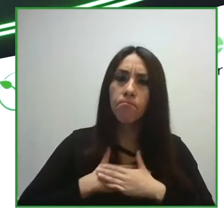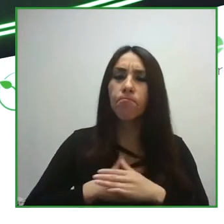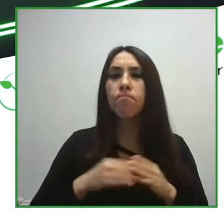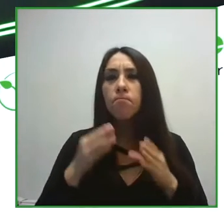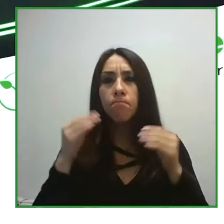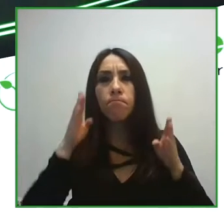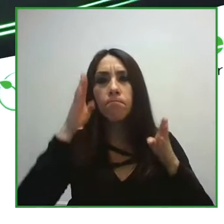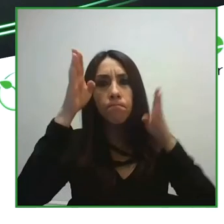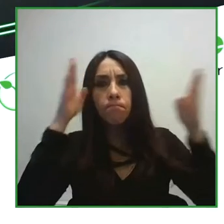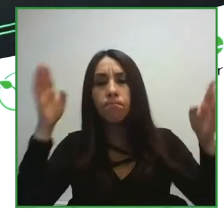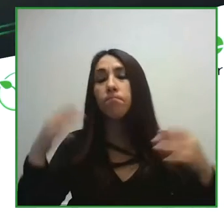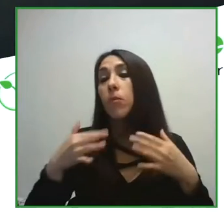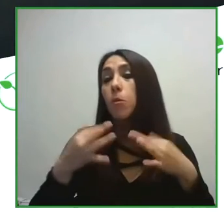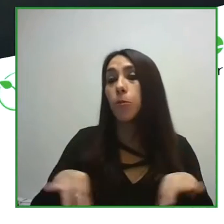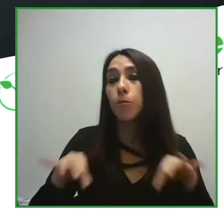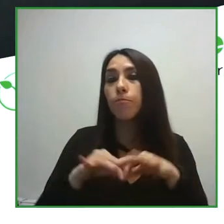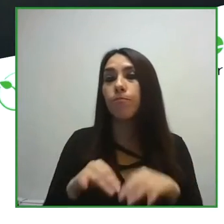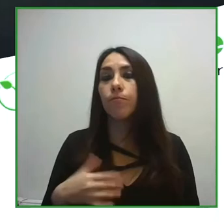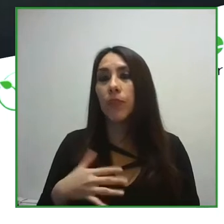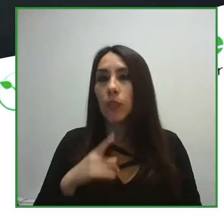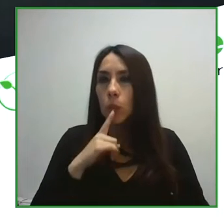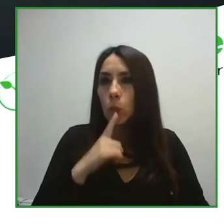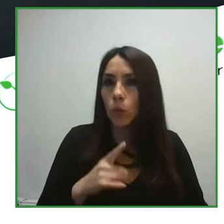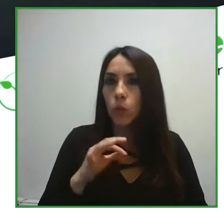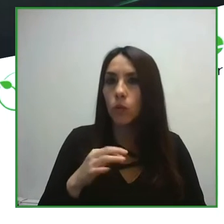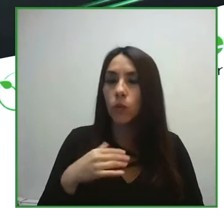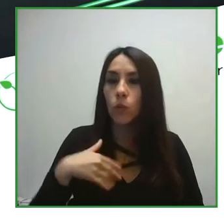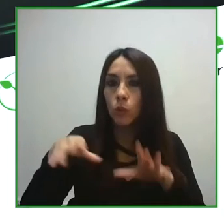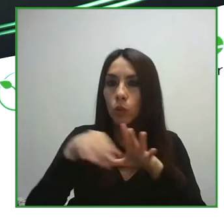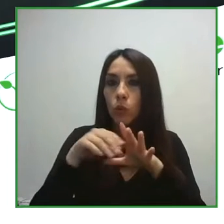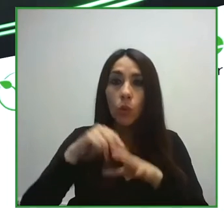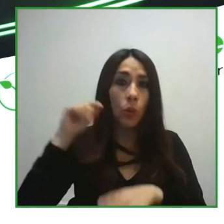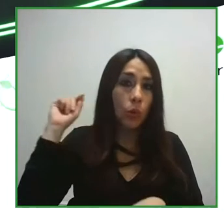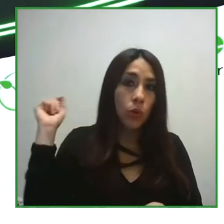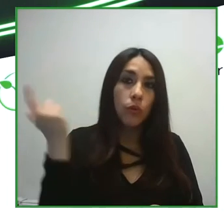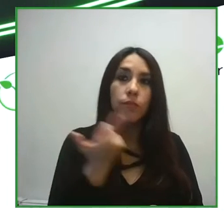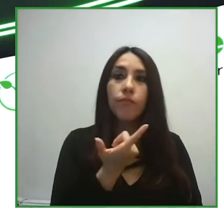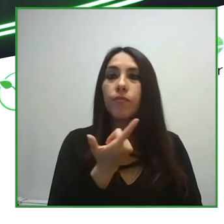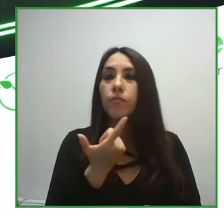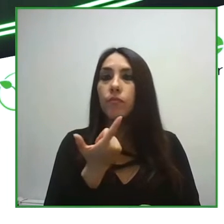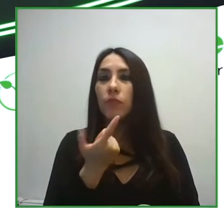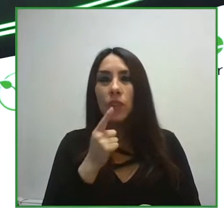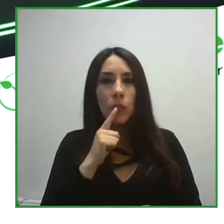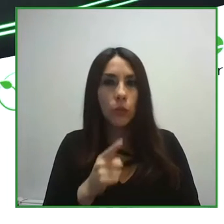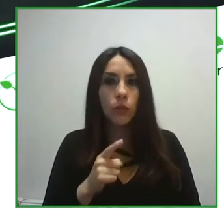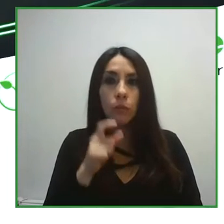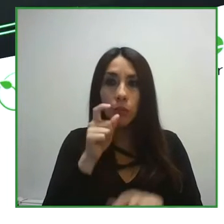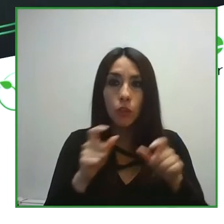the full and effective inclusion of people with disabilities in all areas of life.